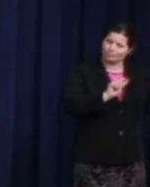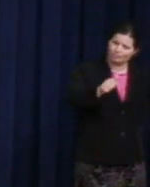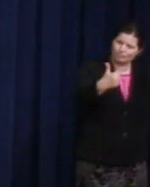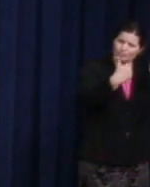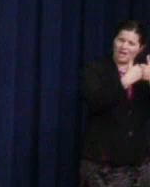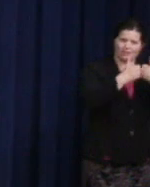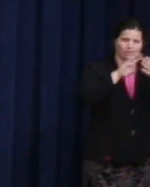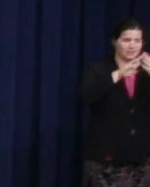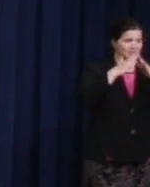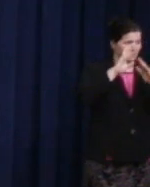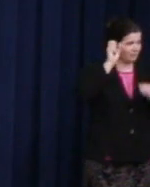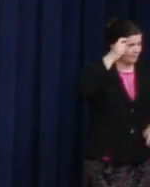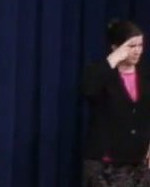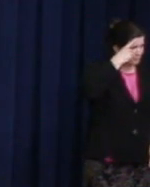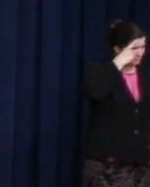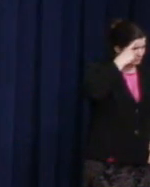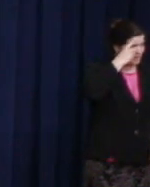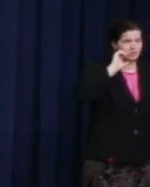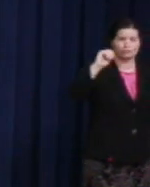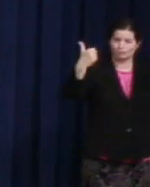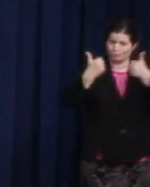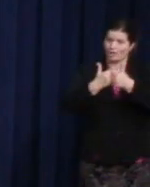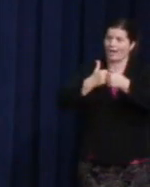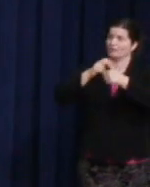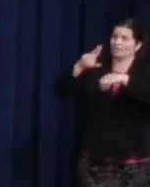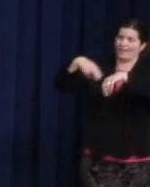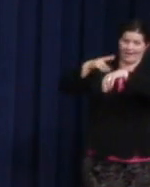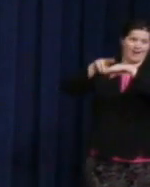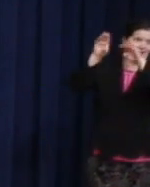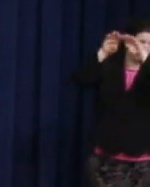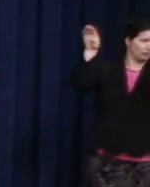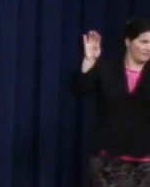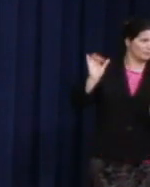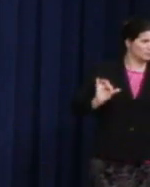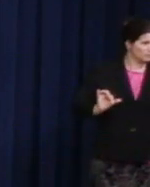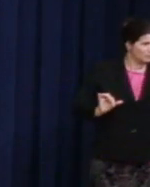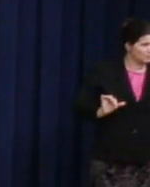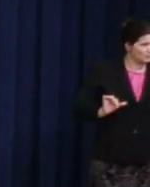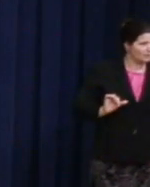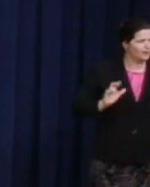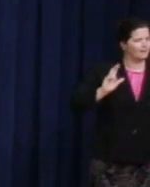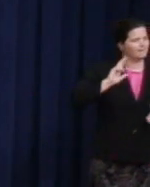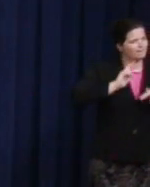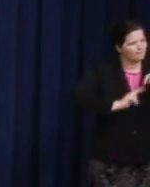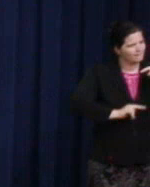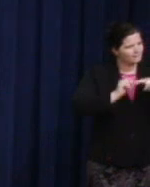ultimately, the nation to build a more fair, a more just society.